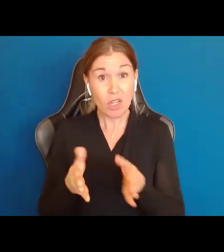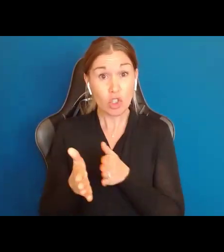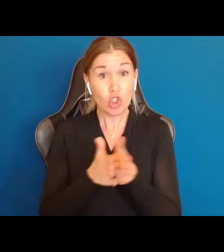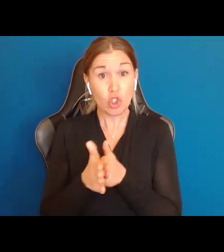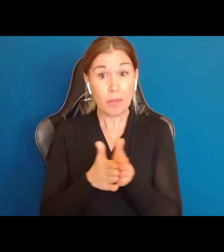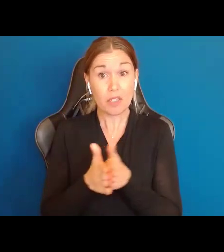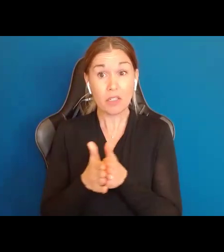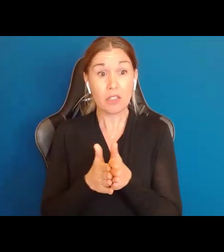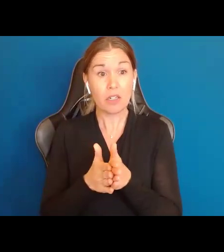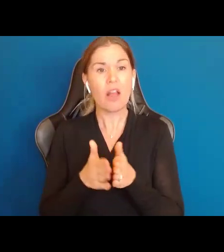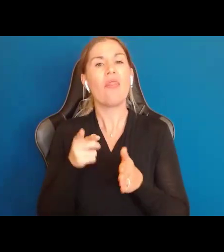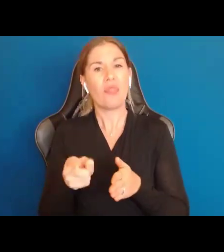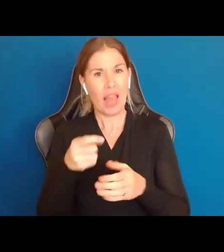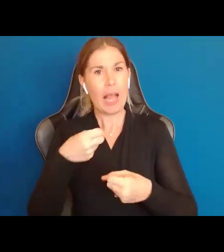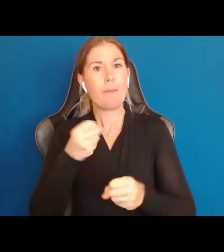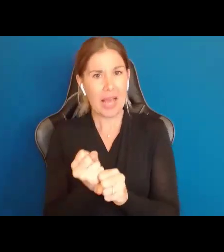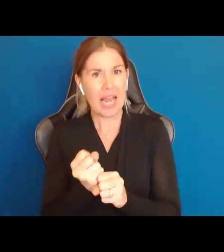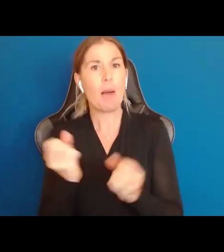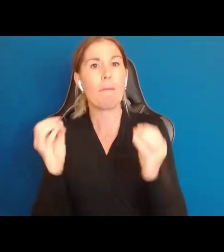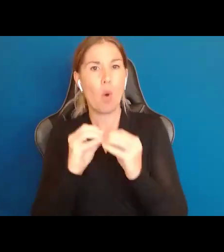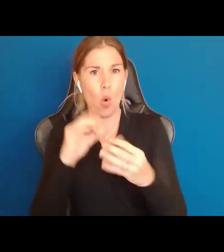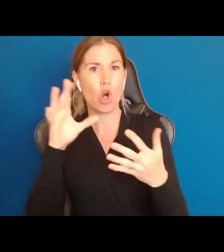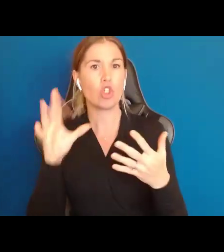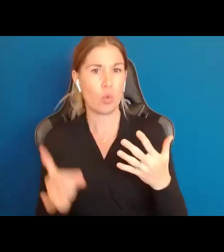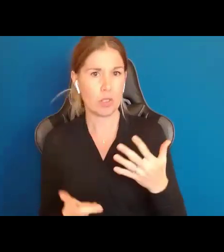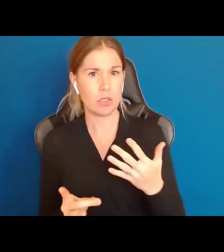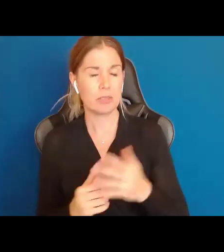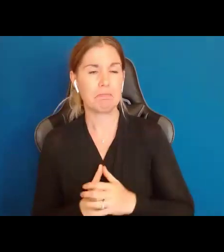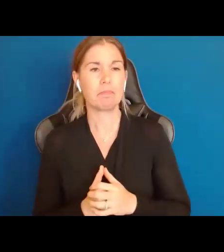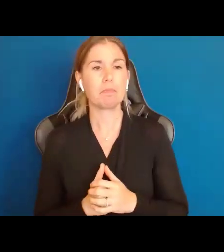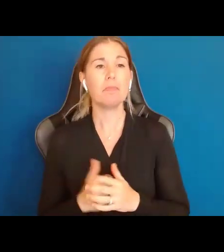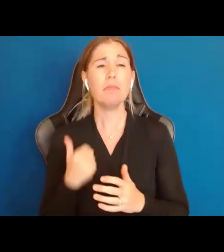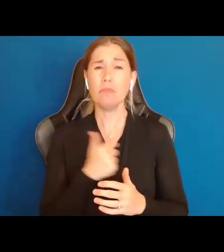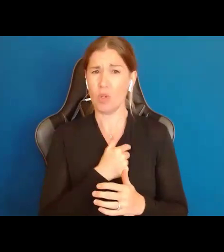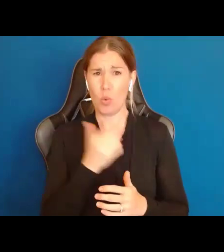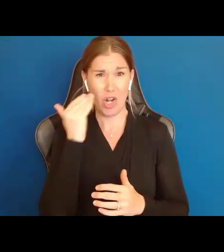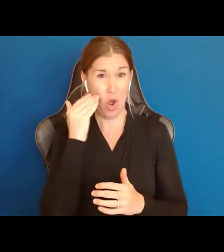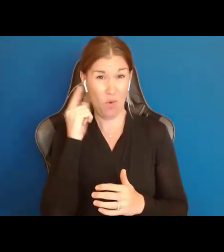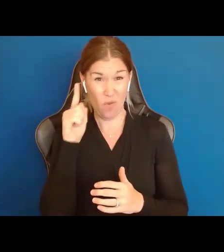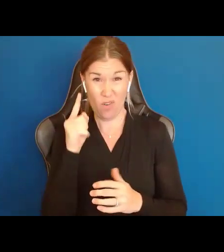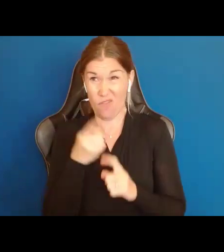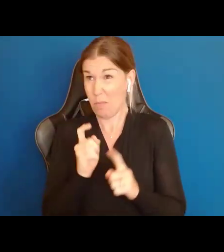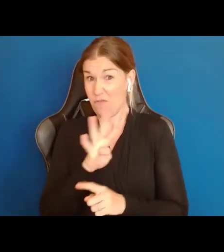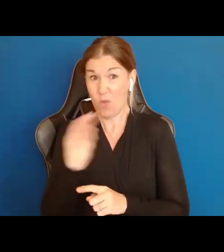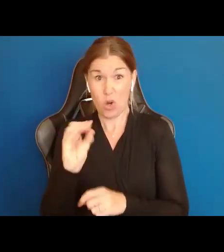determined make more choices. Here is something we know, and we know this from 40 years of research. For People